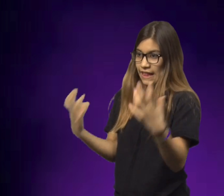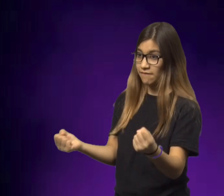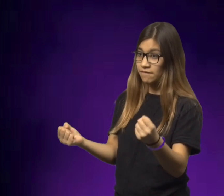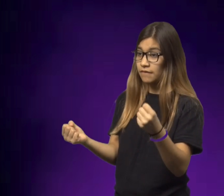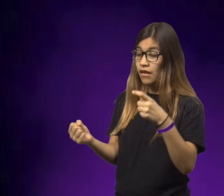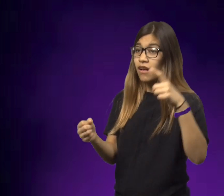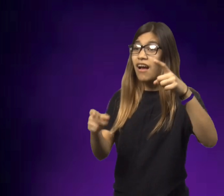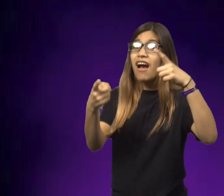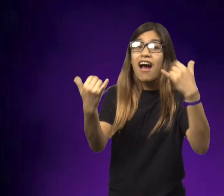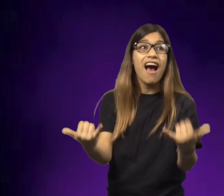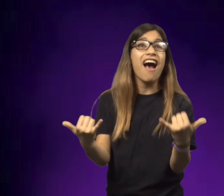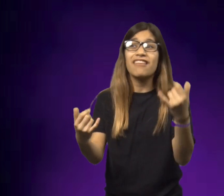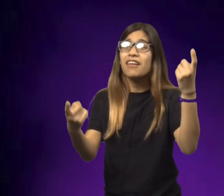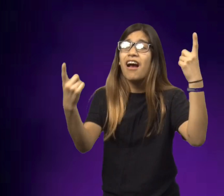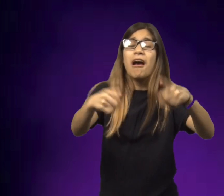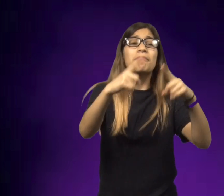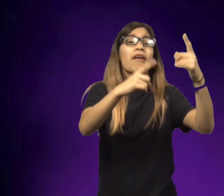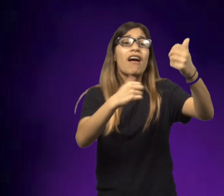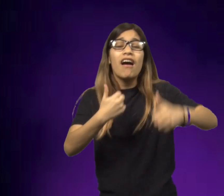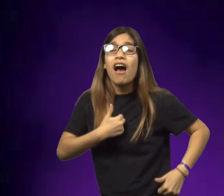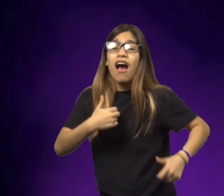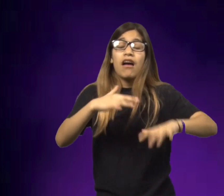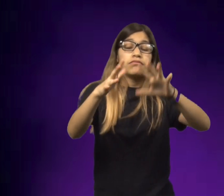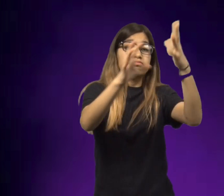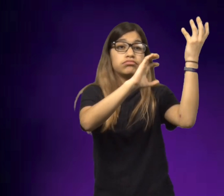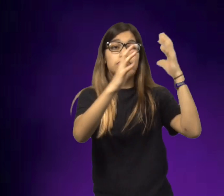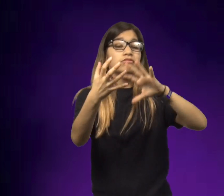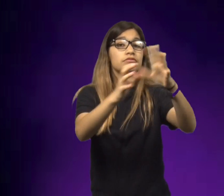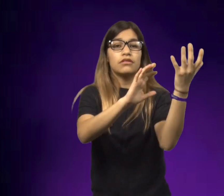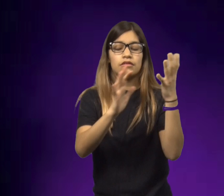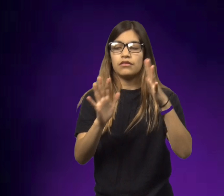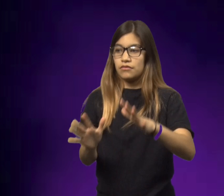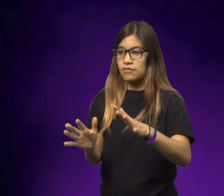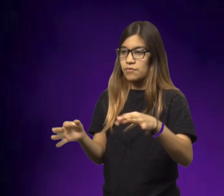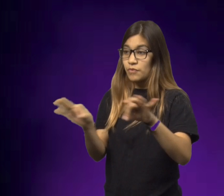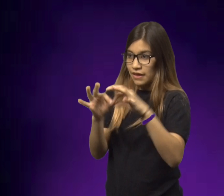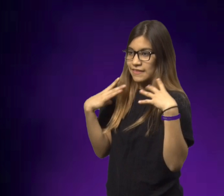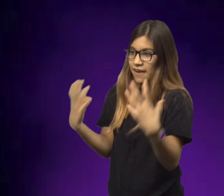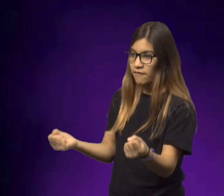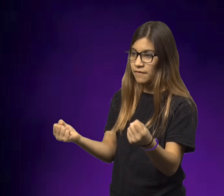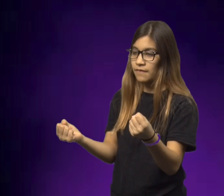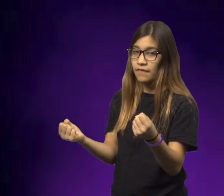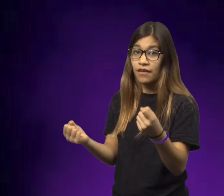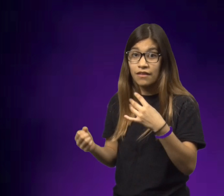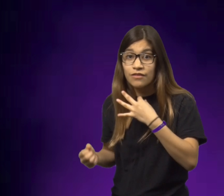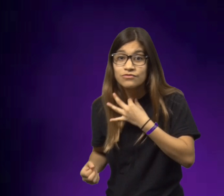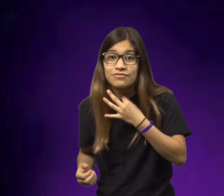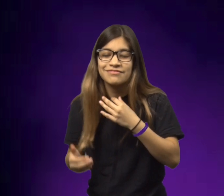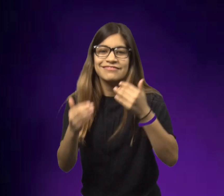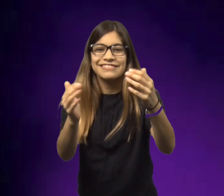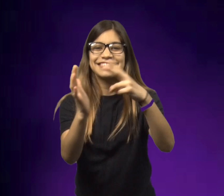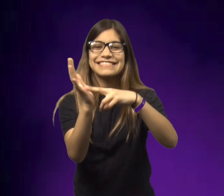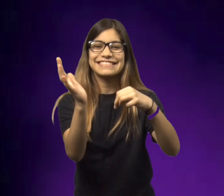Uncle Henrik said, "It's important for you to be brave. Now there's lots of things going on with the soldiers, it's just important that you be brave."